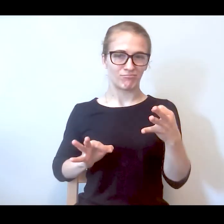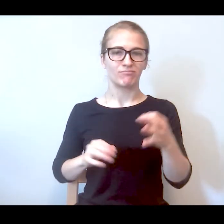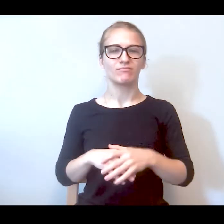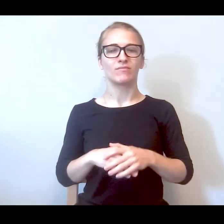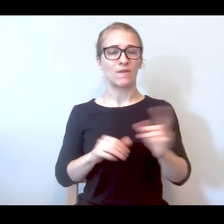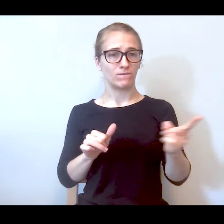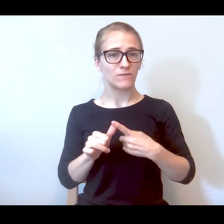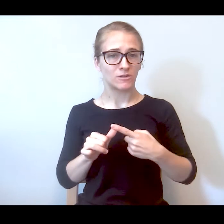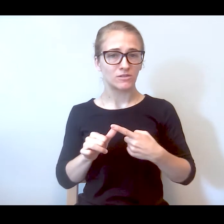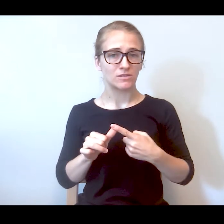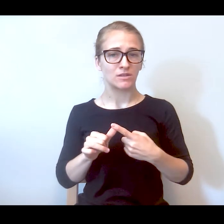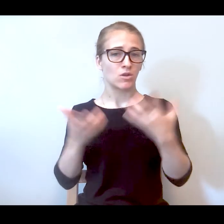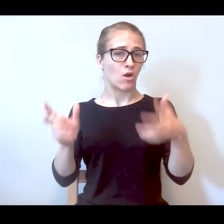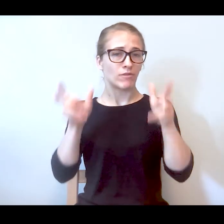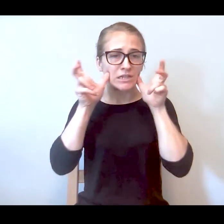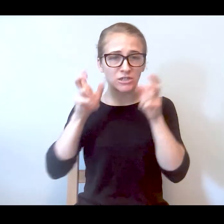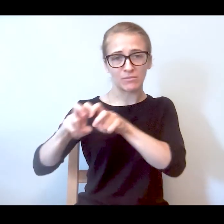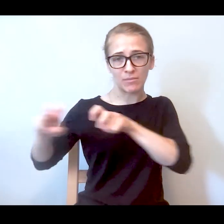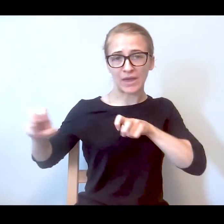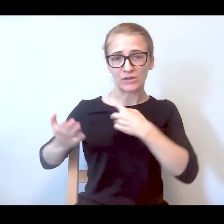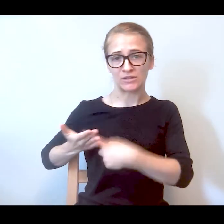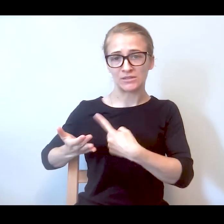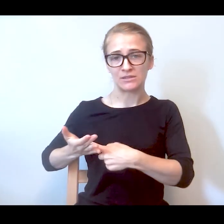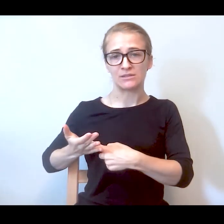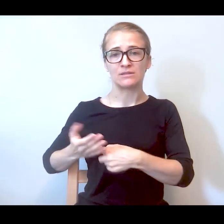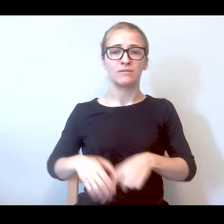heard on this panel constant mention of peers. And